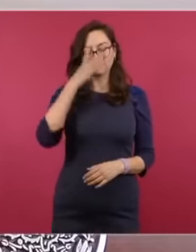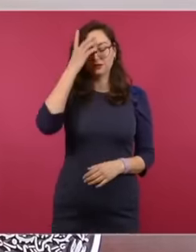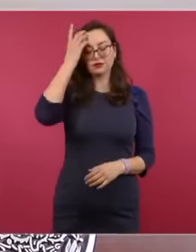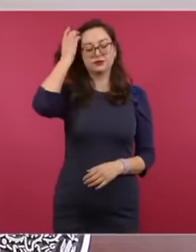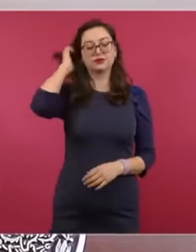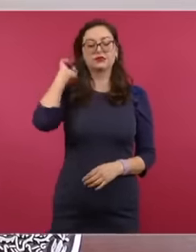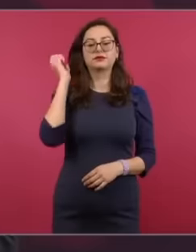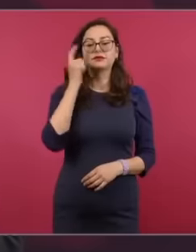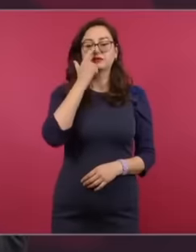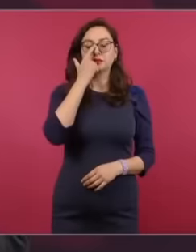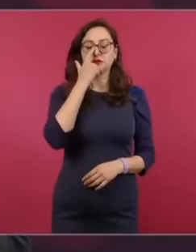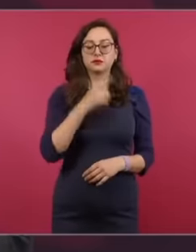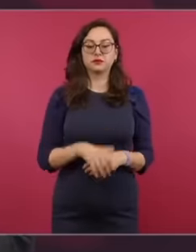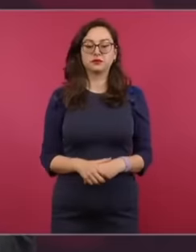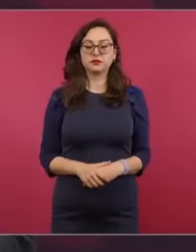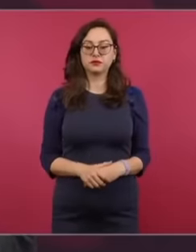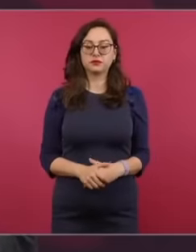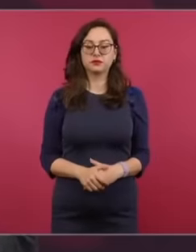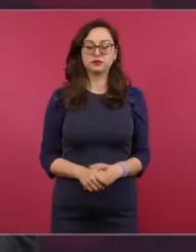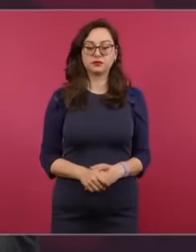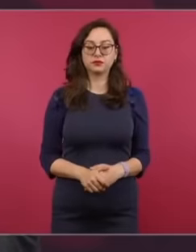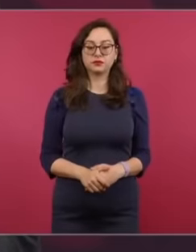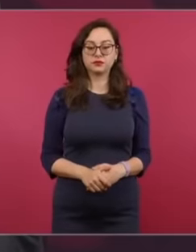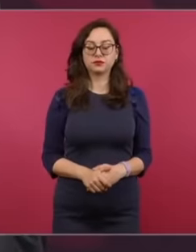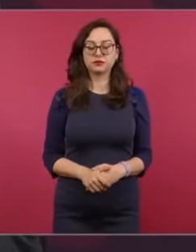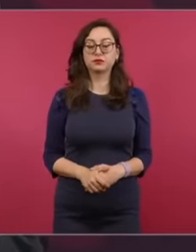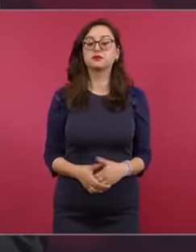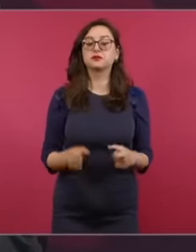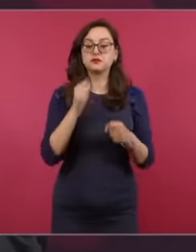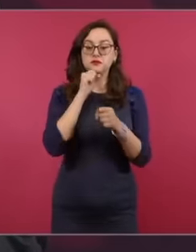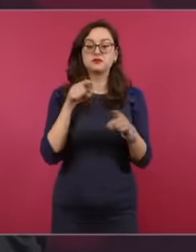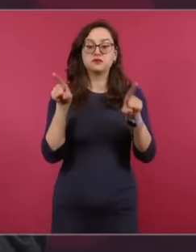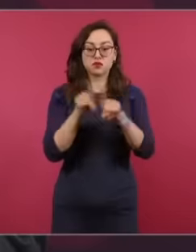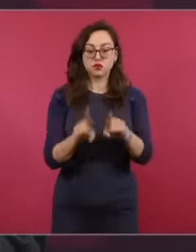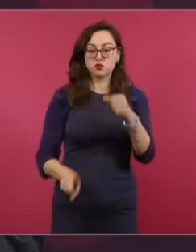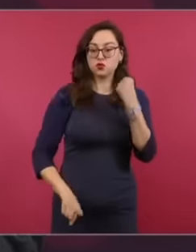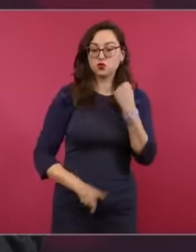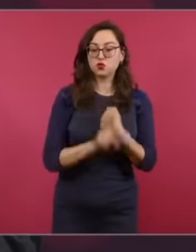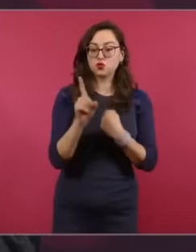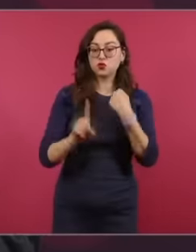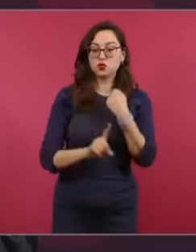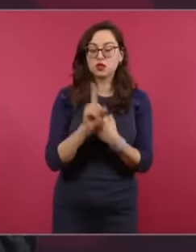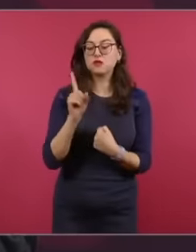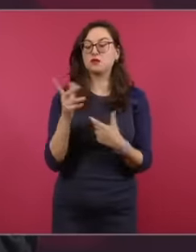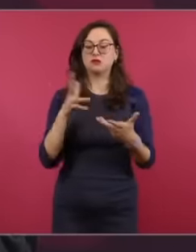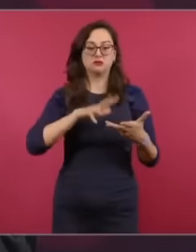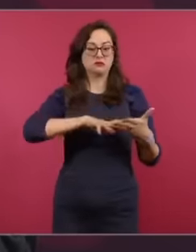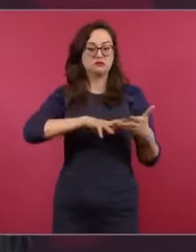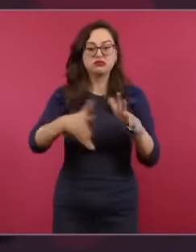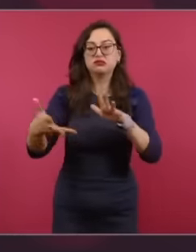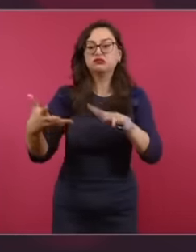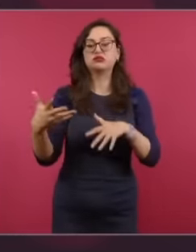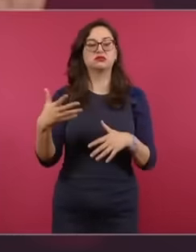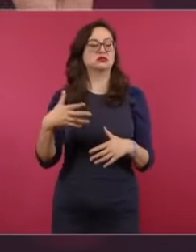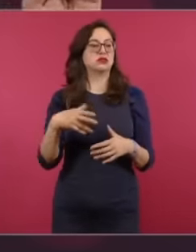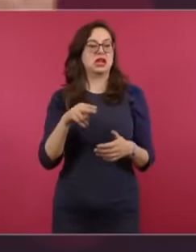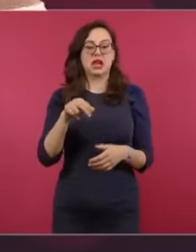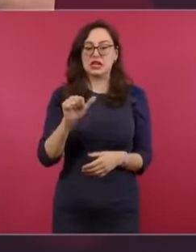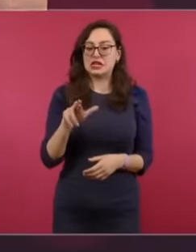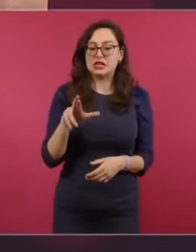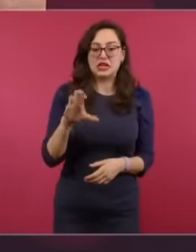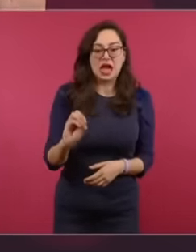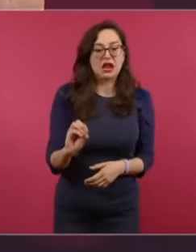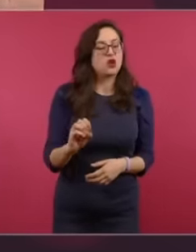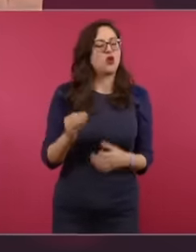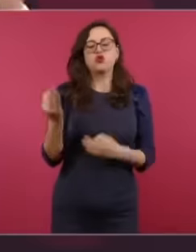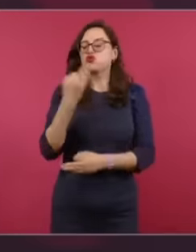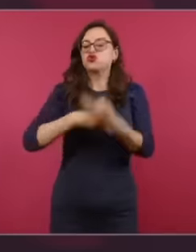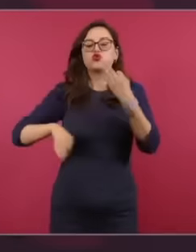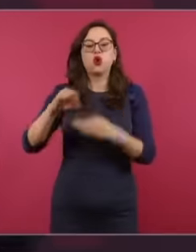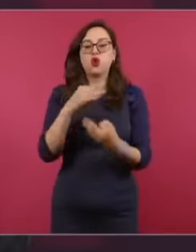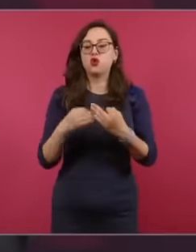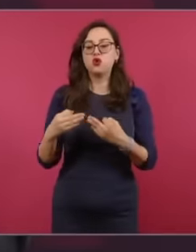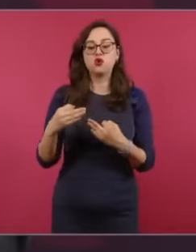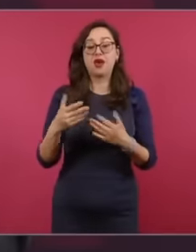of violence. and insecurity and drug trafficking is the same. You,